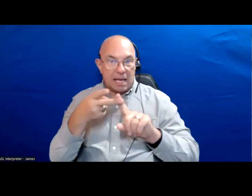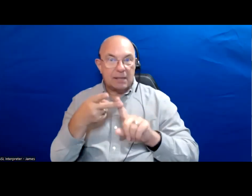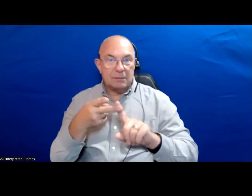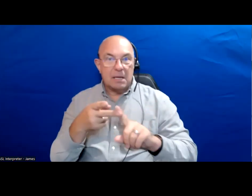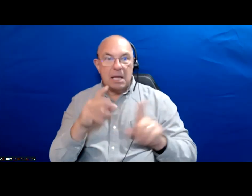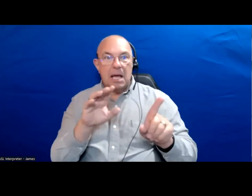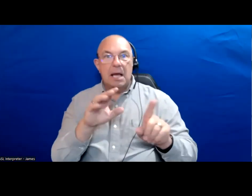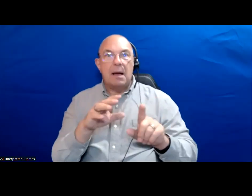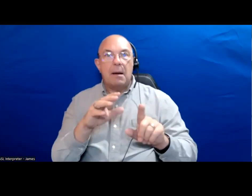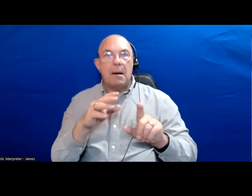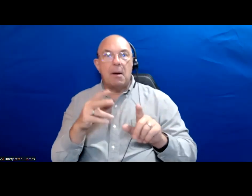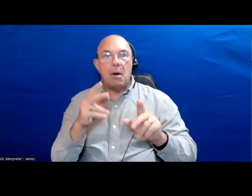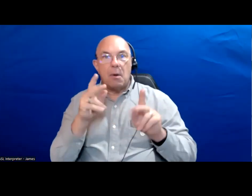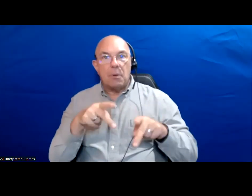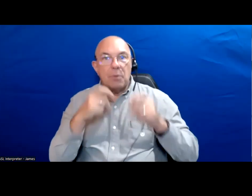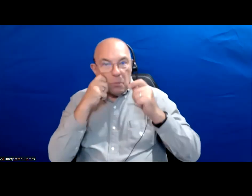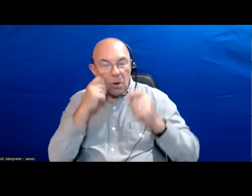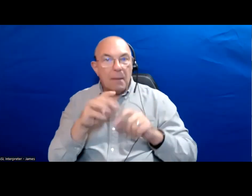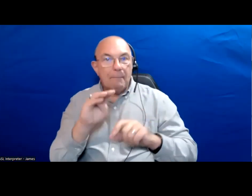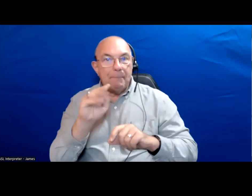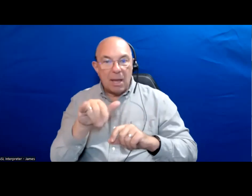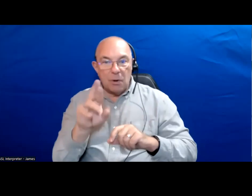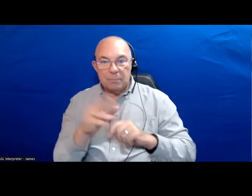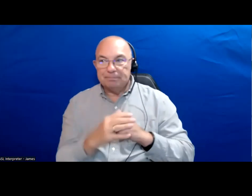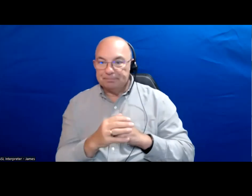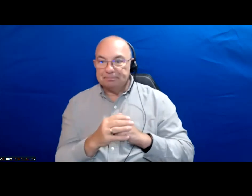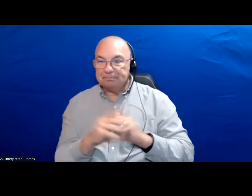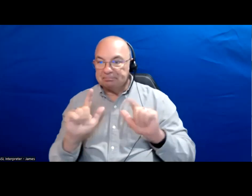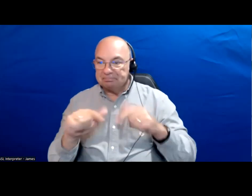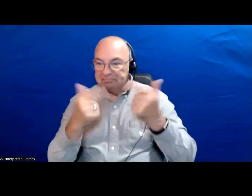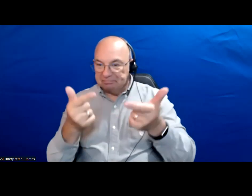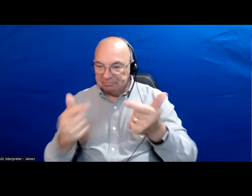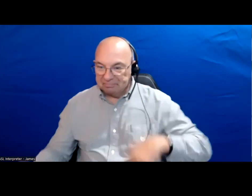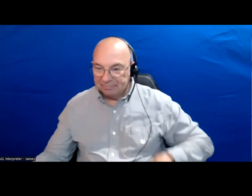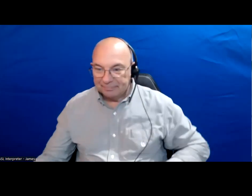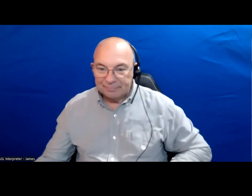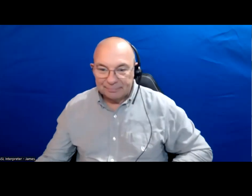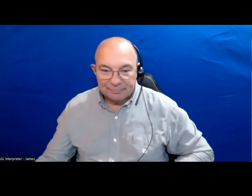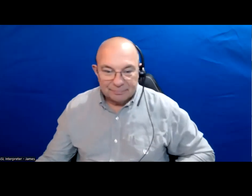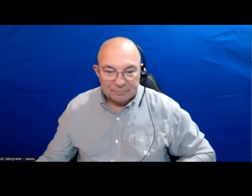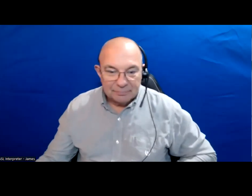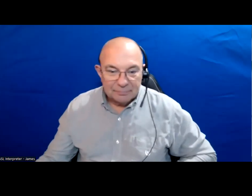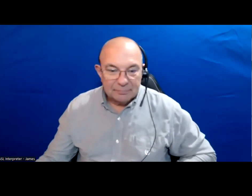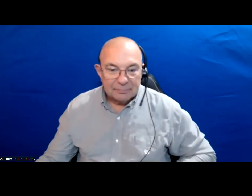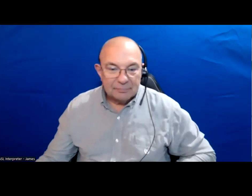One of the first things that struck me was for the first time in Toronto political history